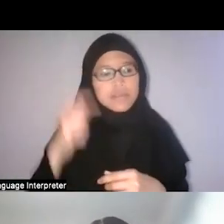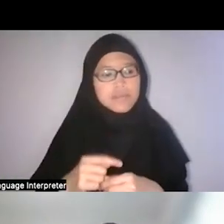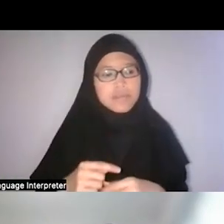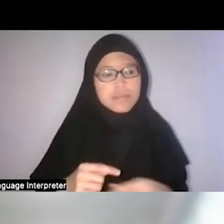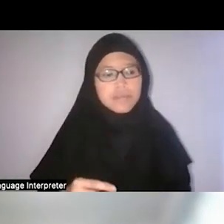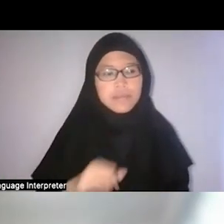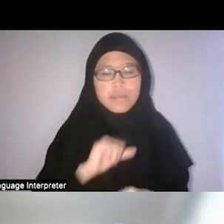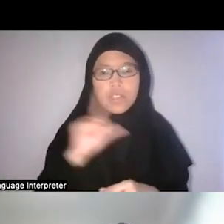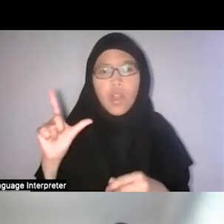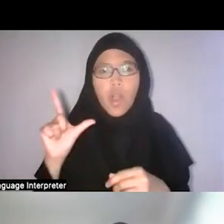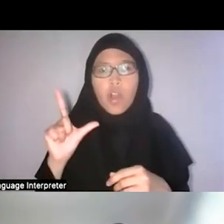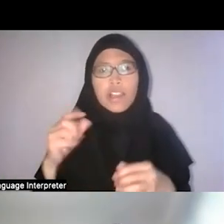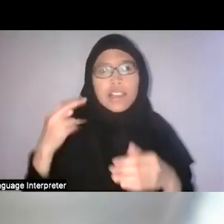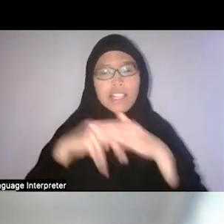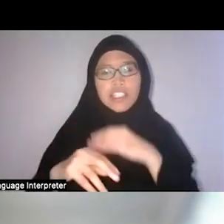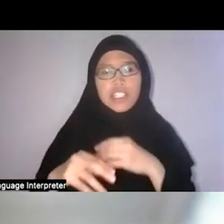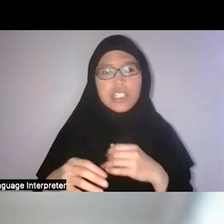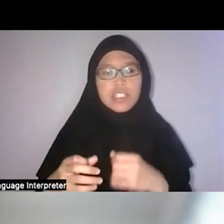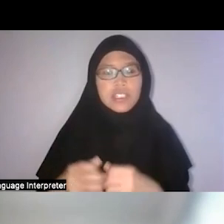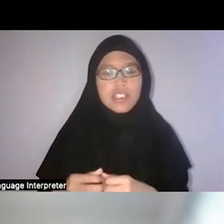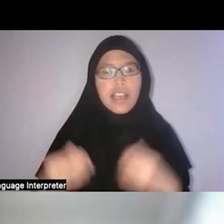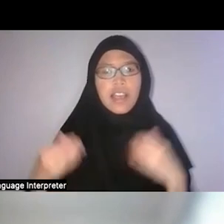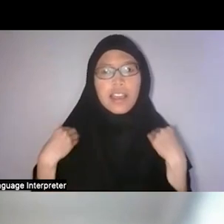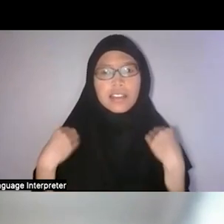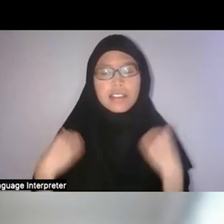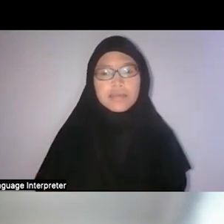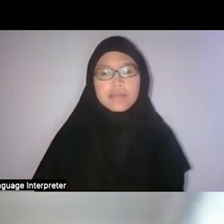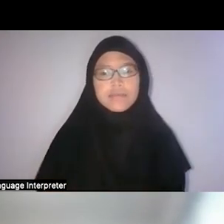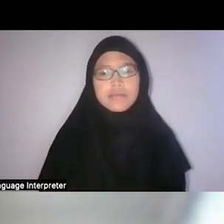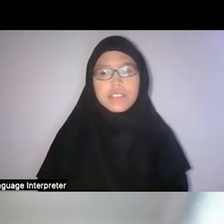all nature ultimately has human intervention in it.